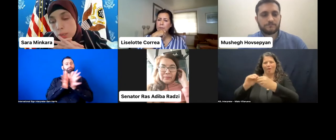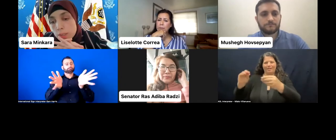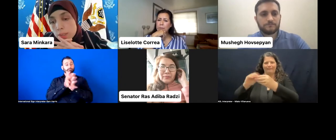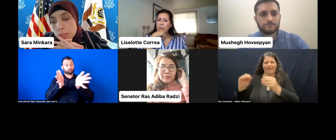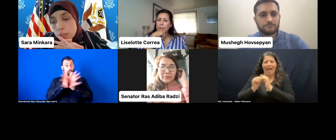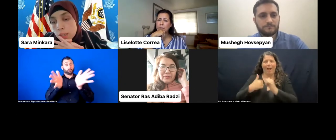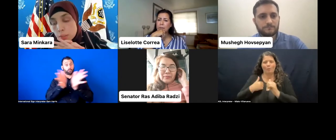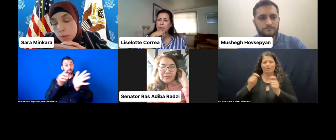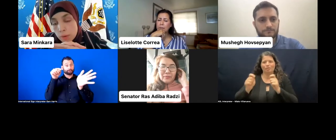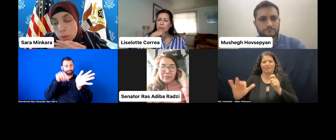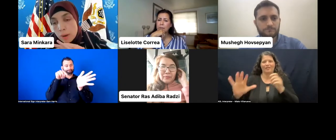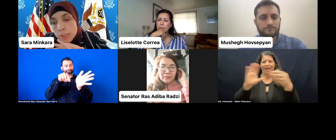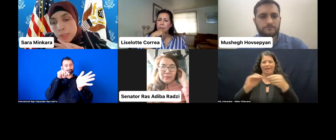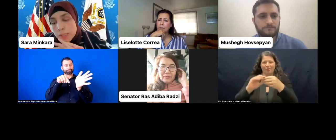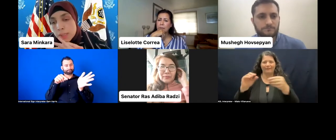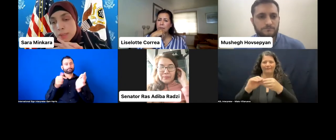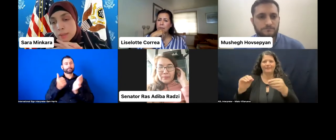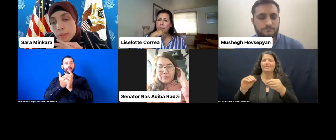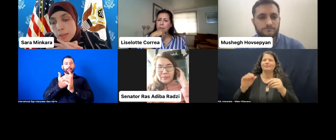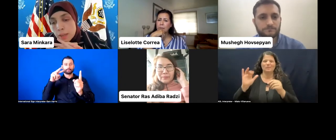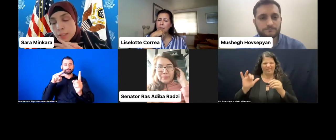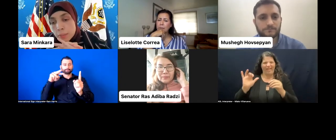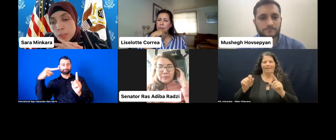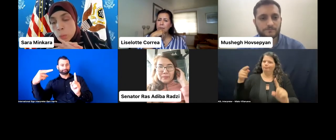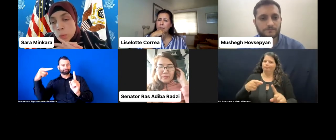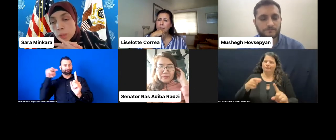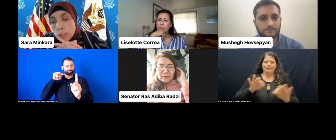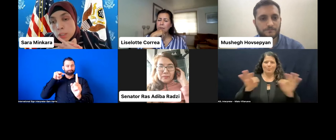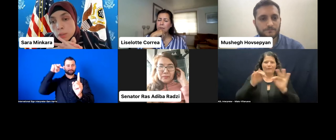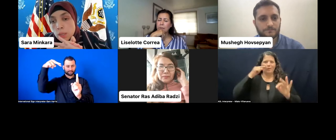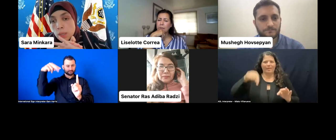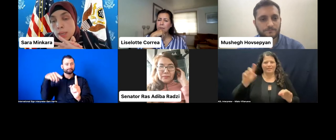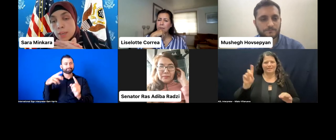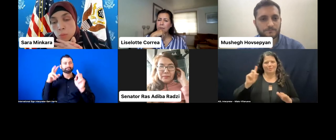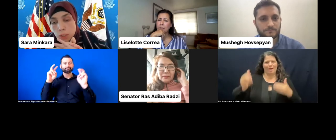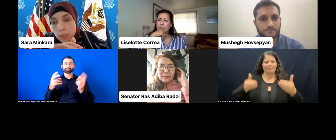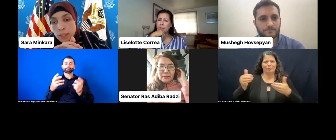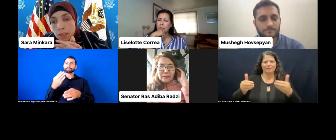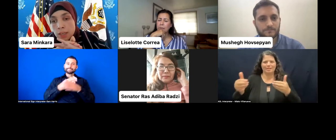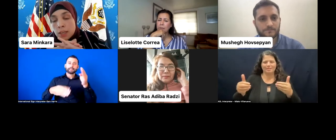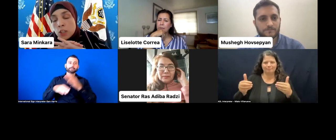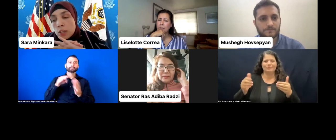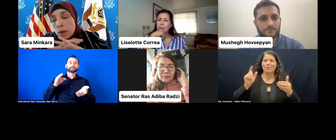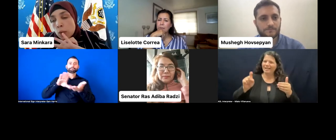in this democratic process. And ultimately we really need to engage media and engage it in the right way.